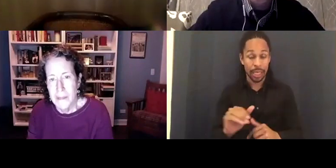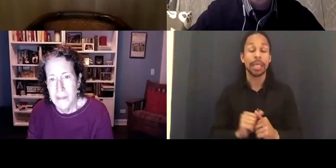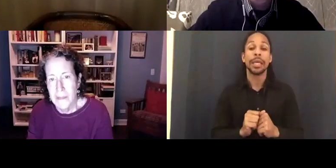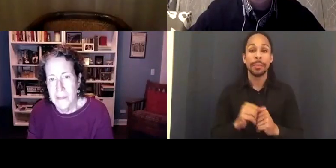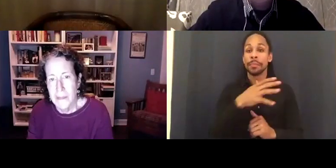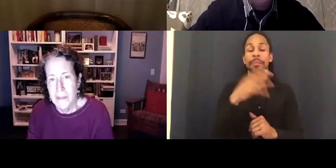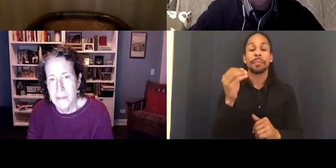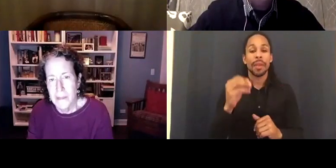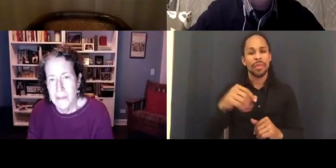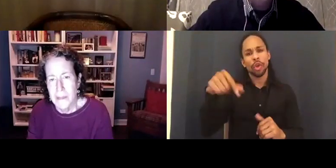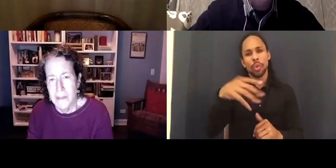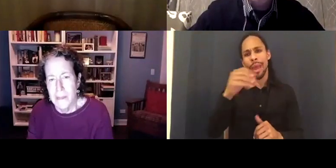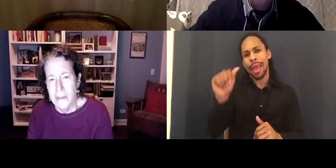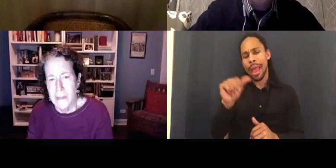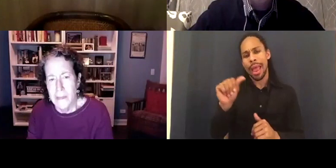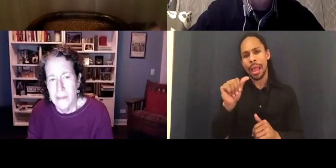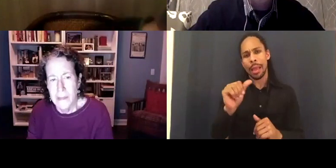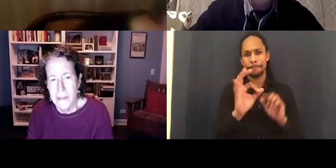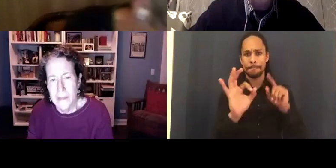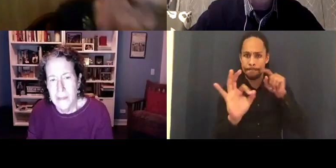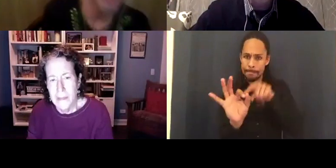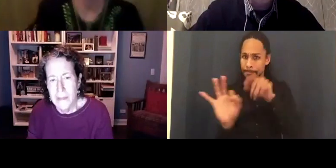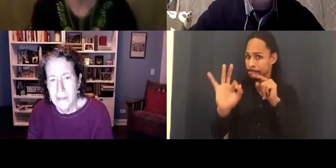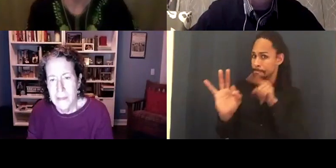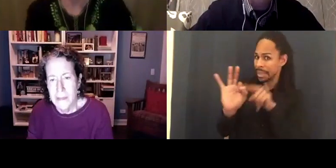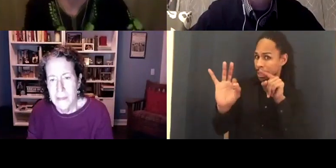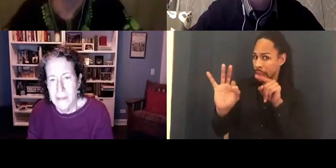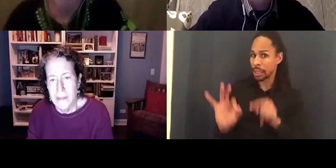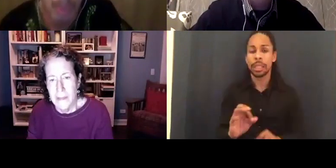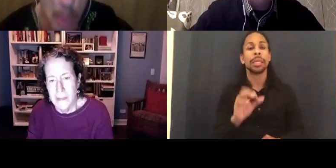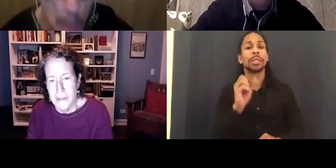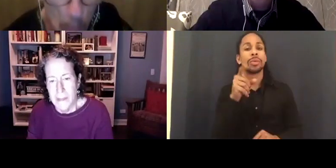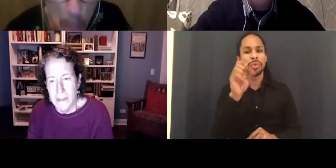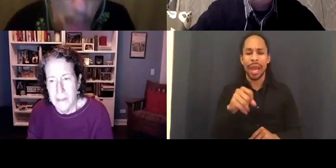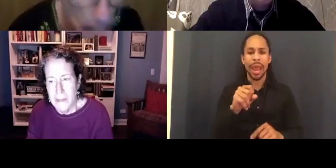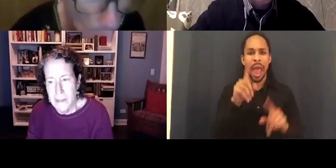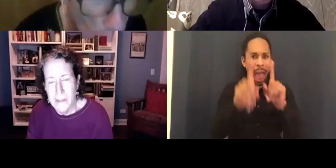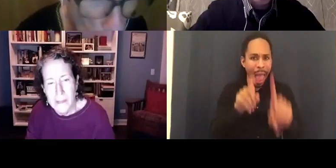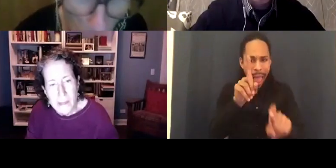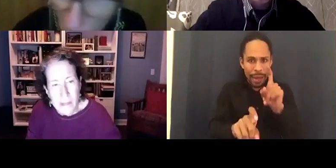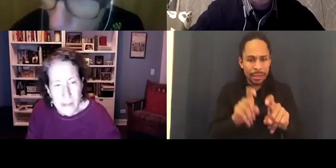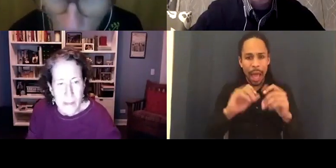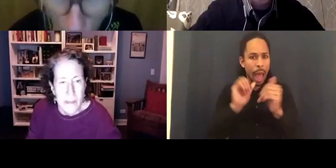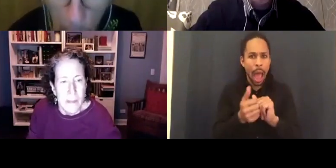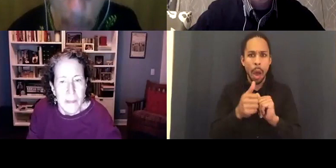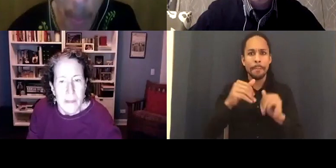The Q & A button is where you can ask questions. If you look to the bottom of the screen and see the button that's where to